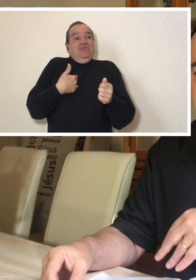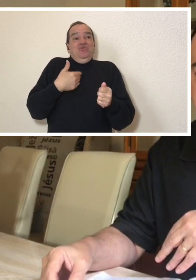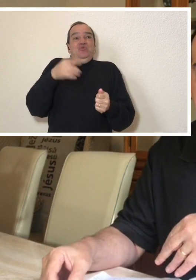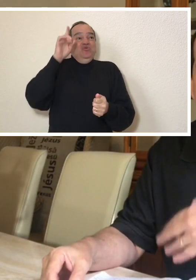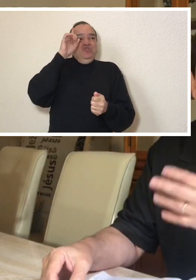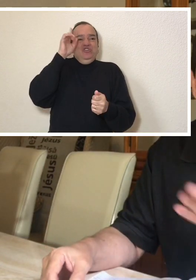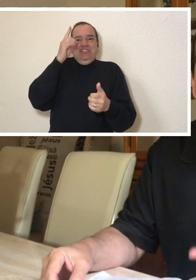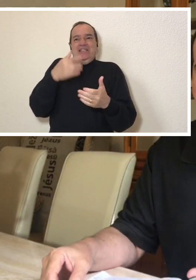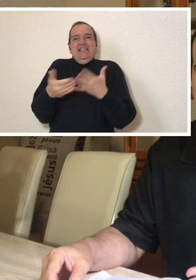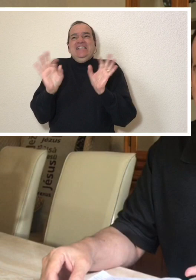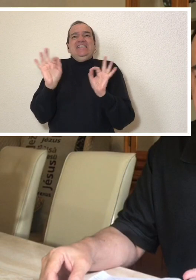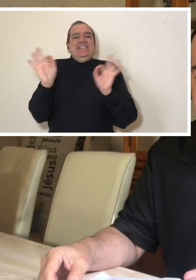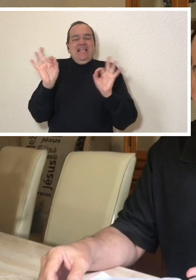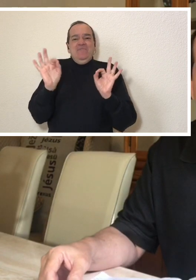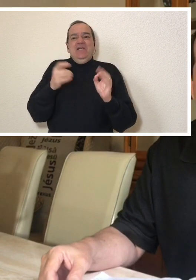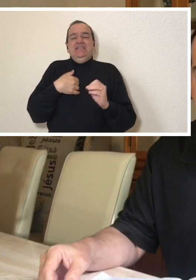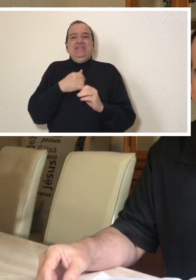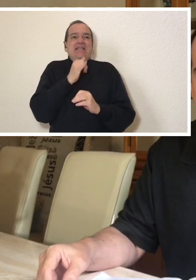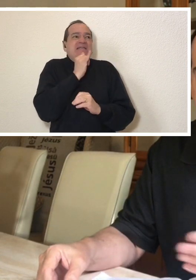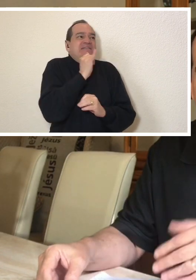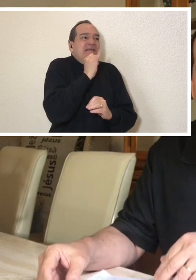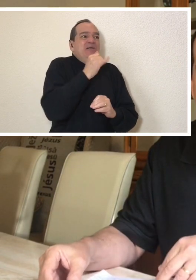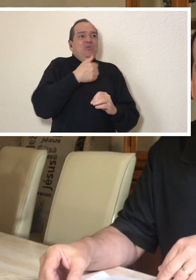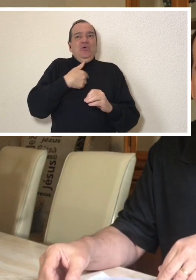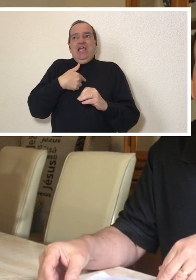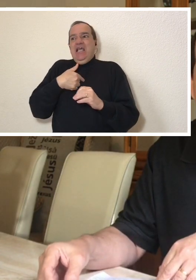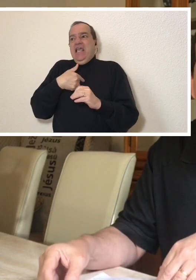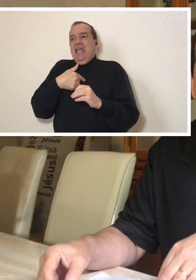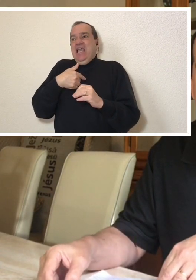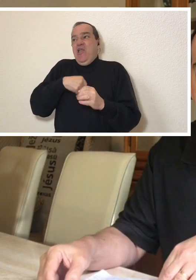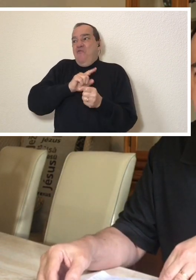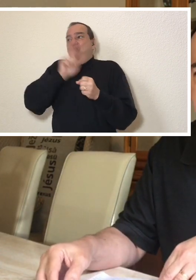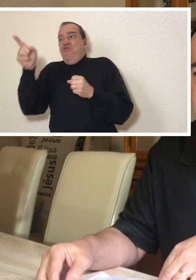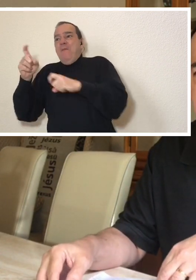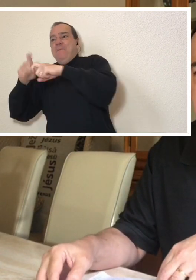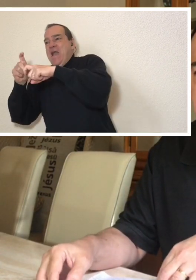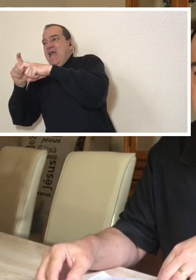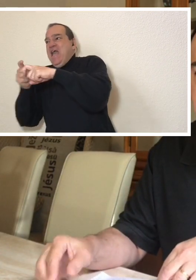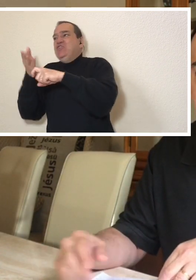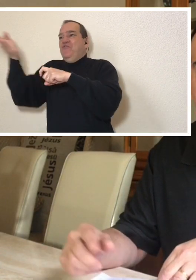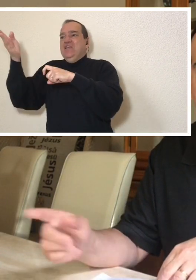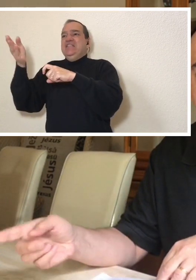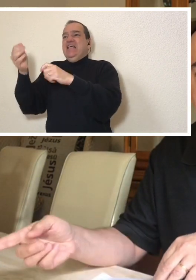about the daily activities and simple things